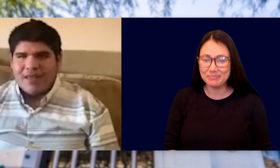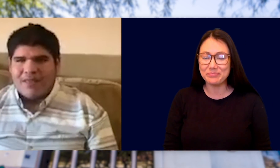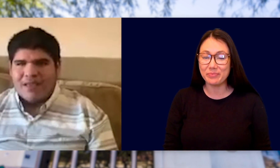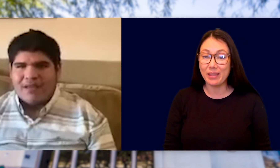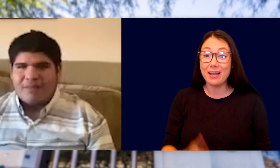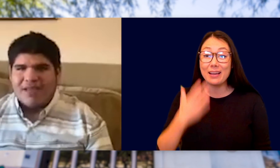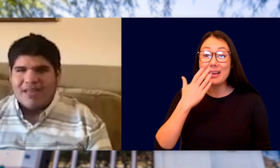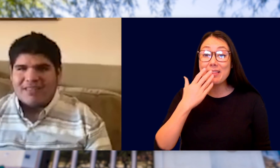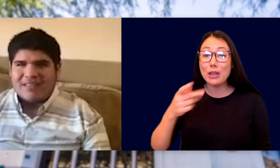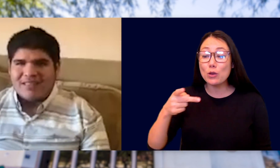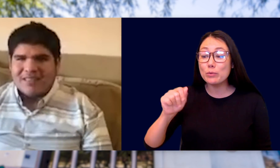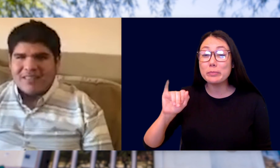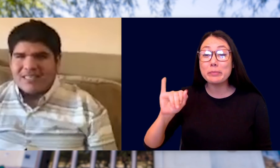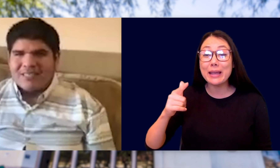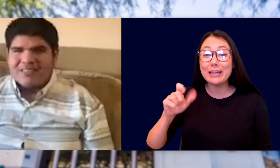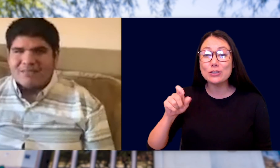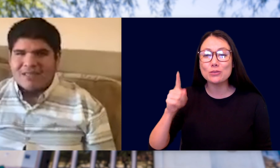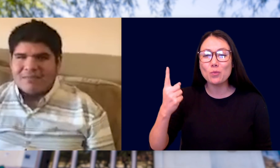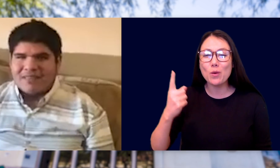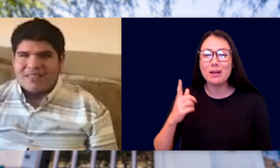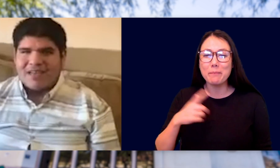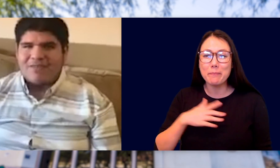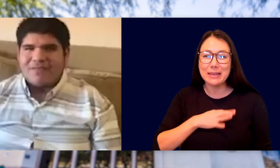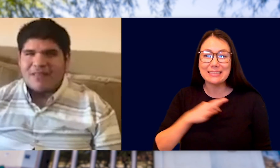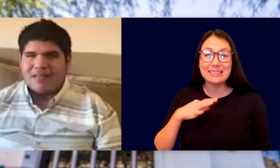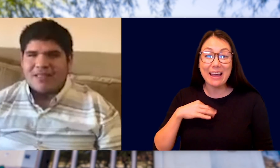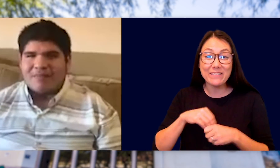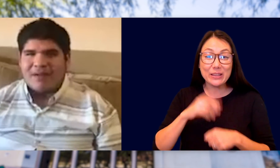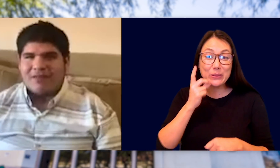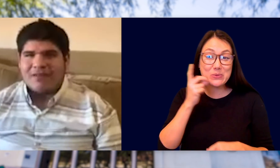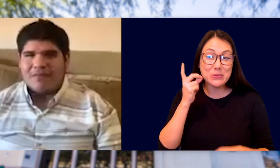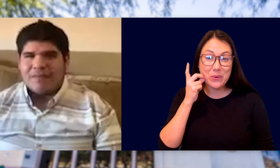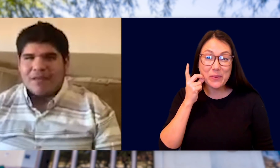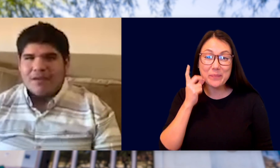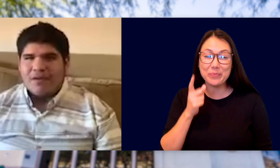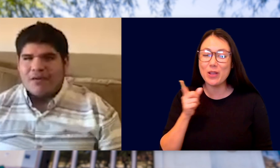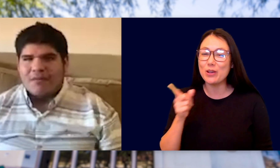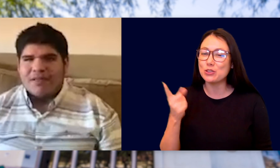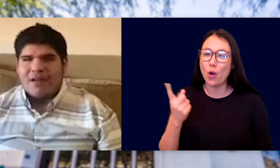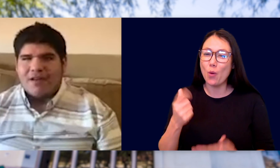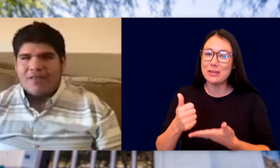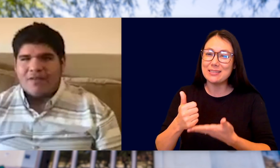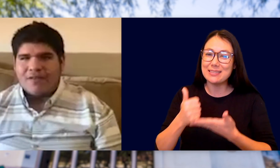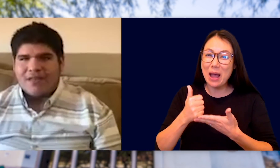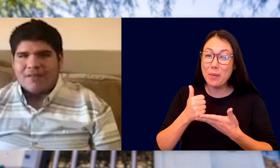THANK YOU TO PAIGE, SHE WAS ONE OF MY STAFF IN MY DORM WHO HELPED ME ALL THROUGH THE YEAR